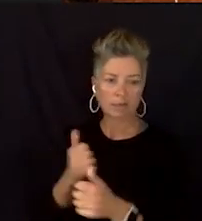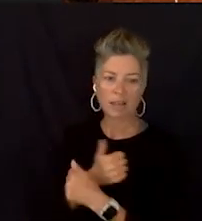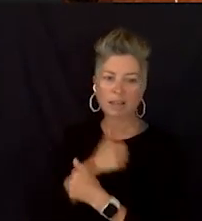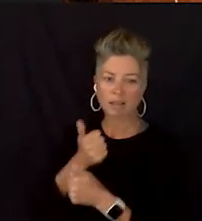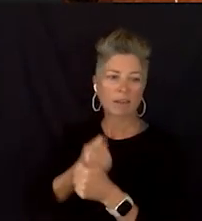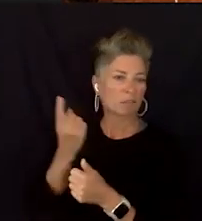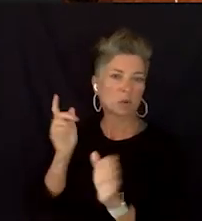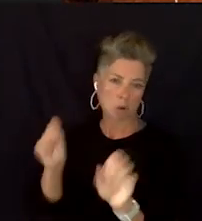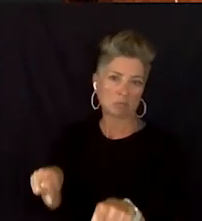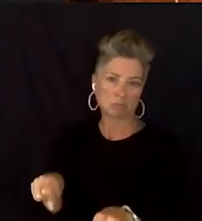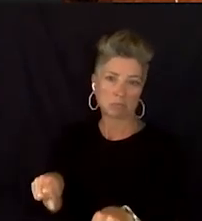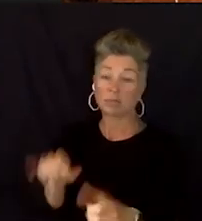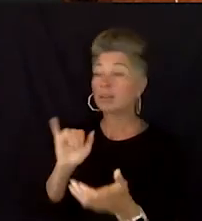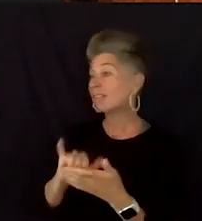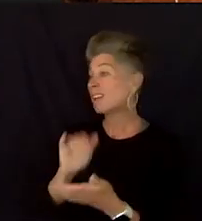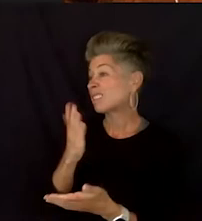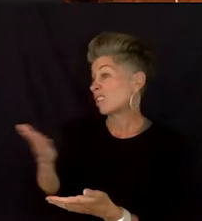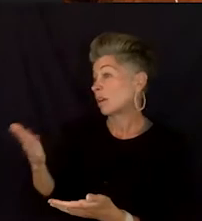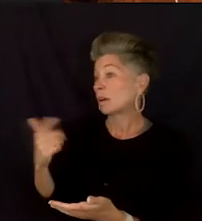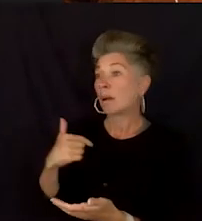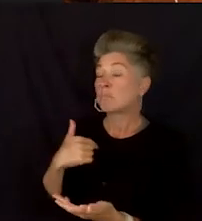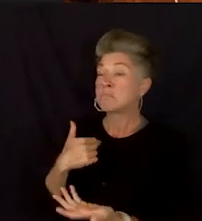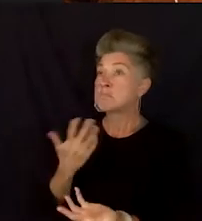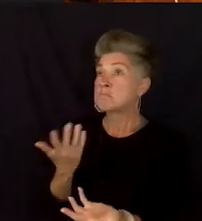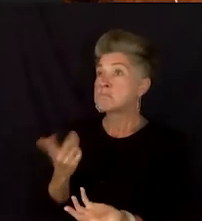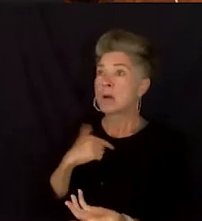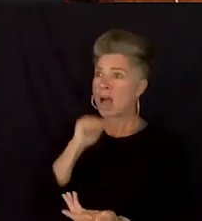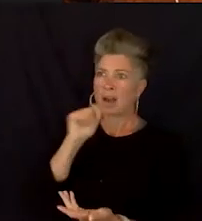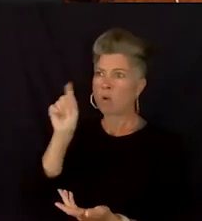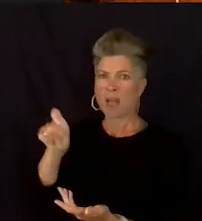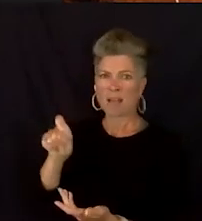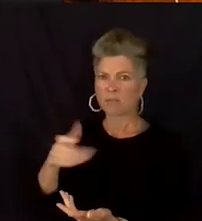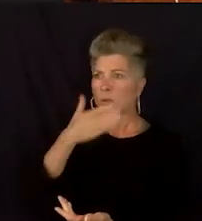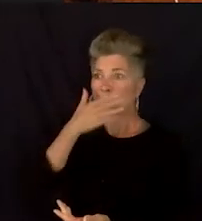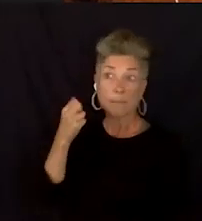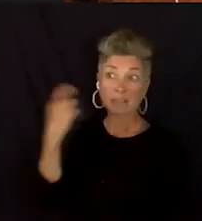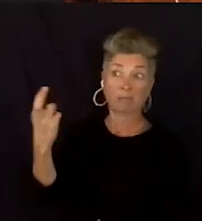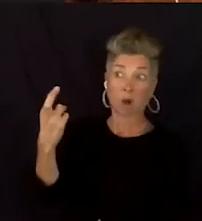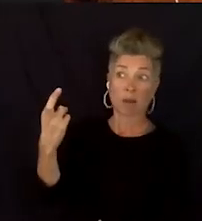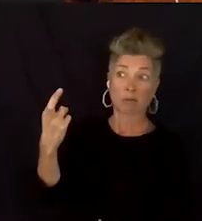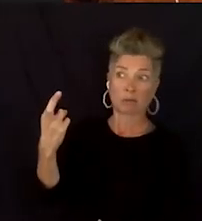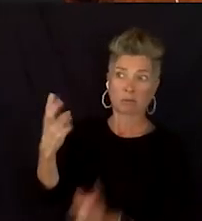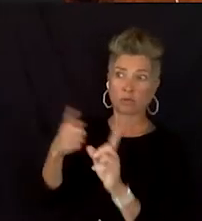is that I don't have to be best friends with somebody for me to love you or for me to wish you well